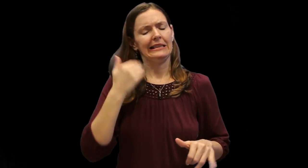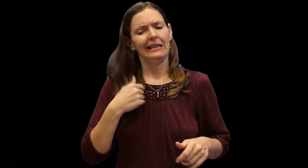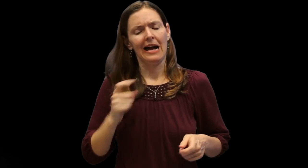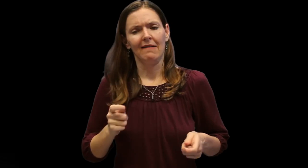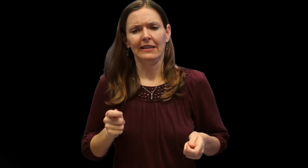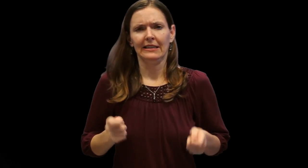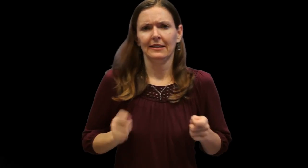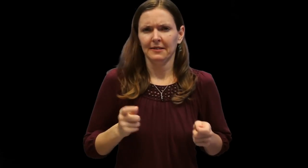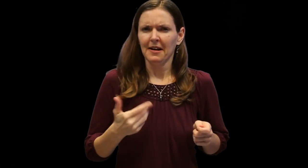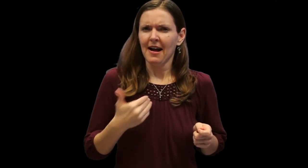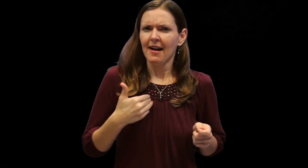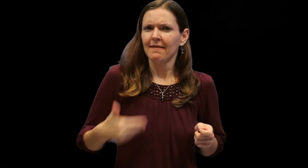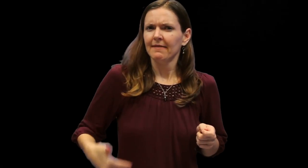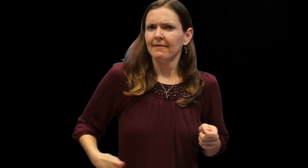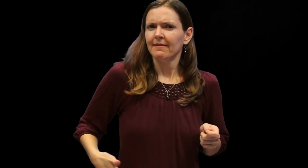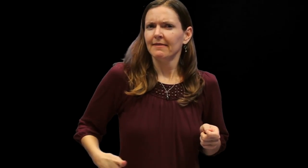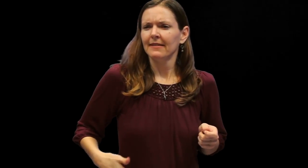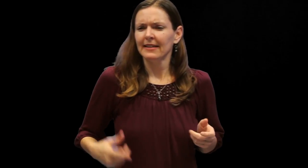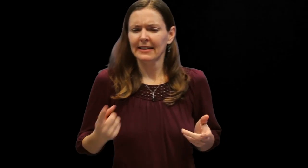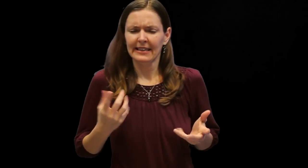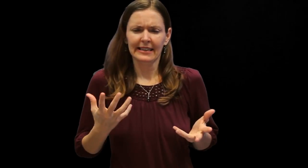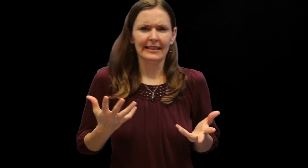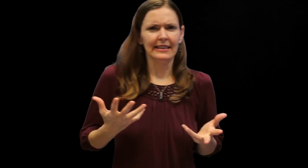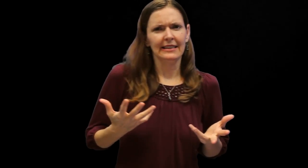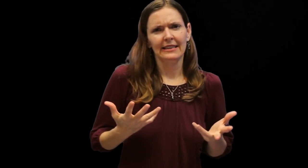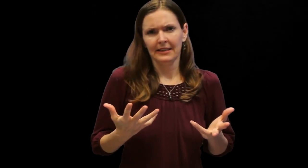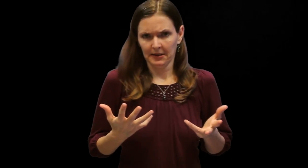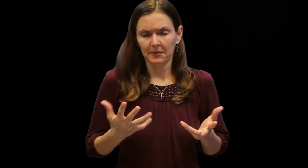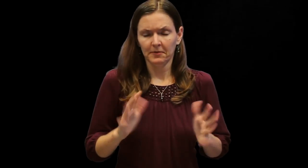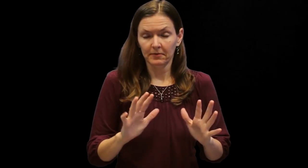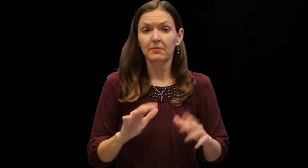intuitive knowledge of what's acceptable and what's not.